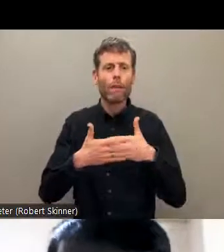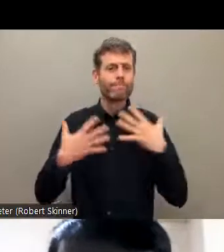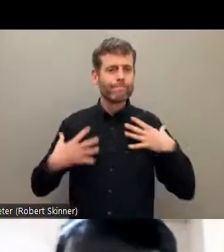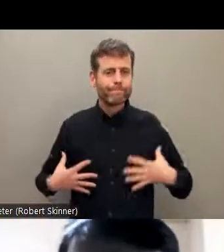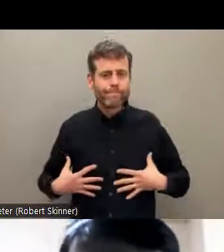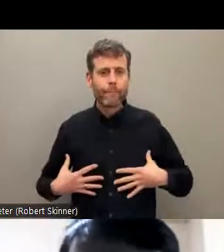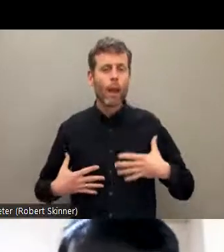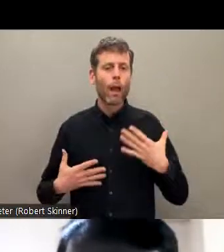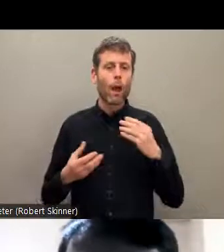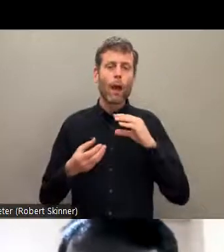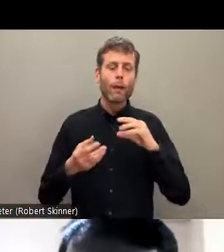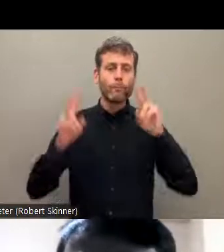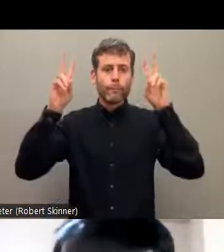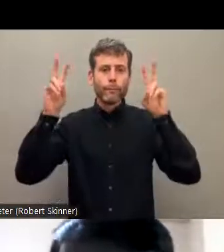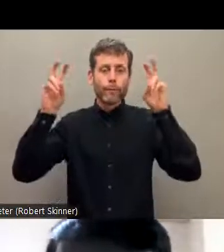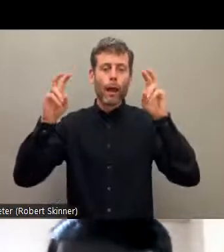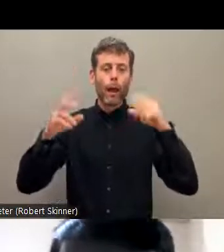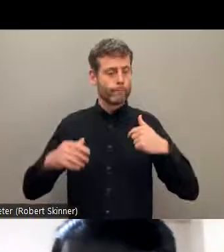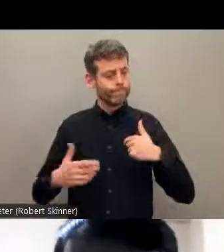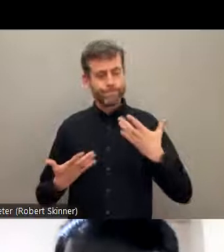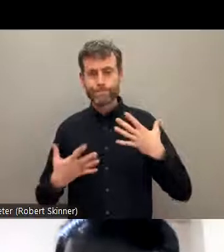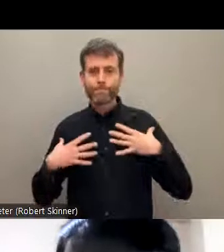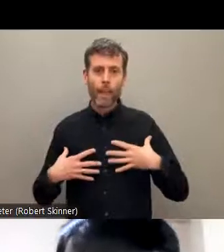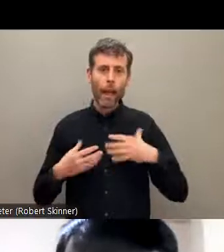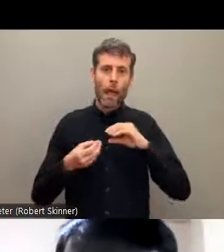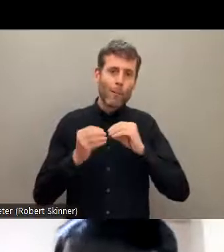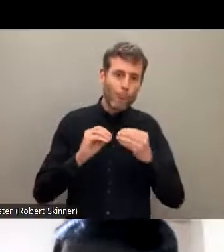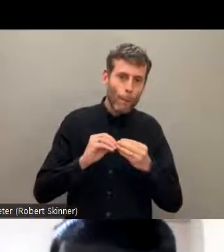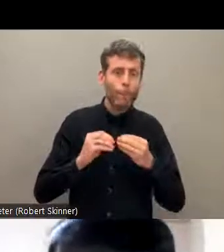other identities, disability